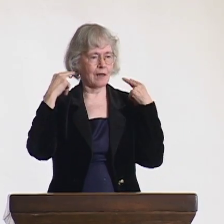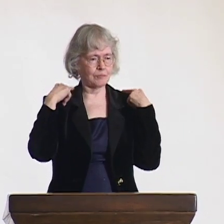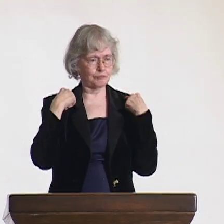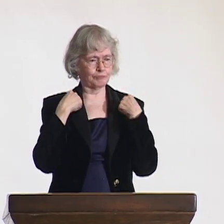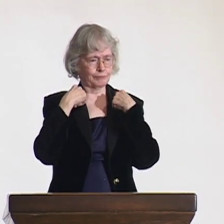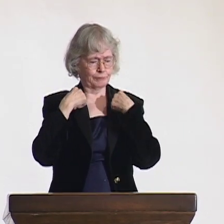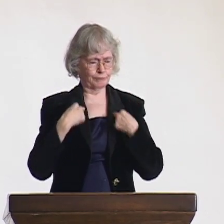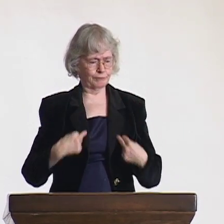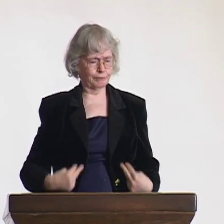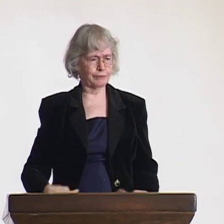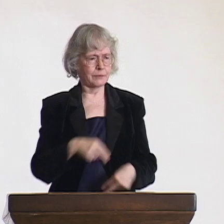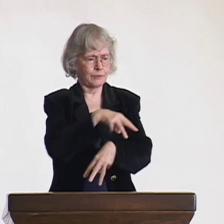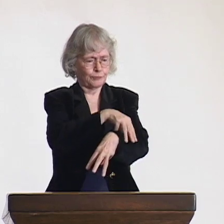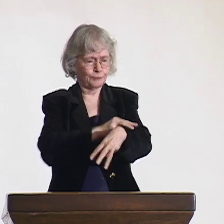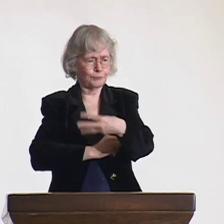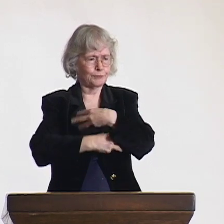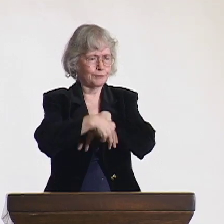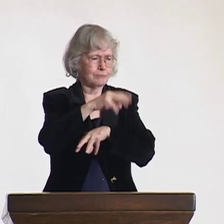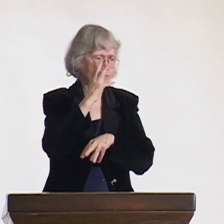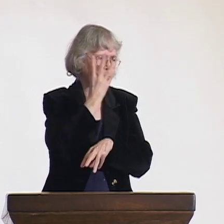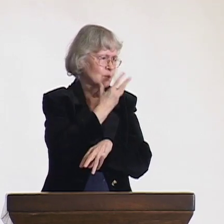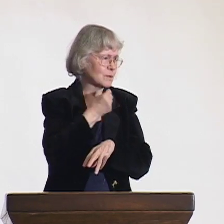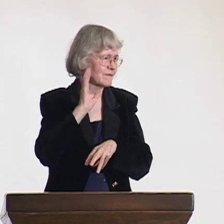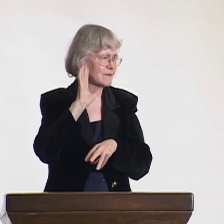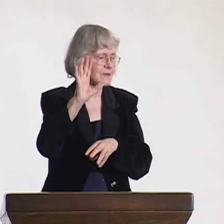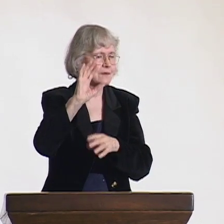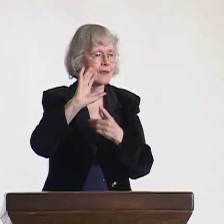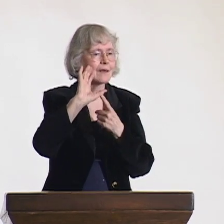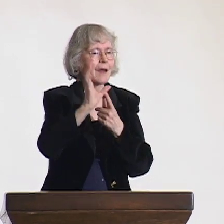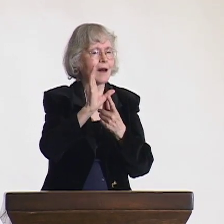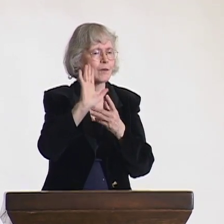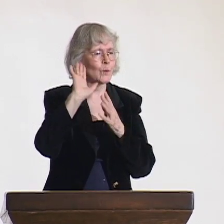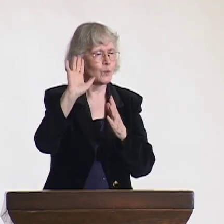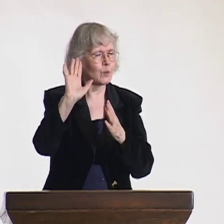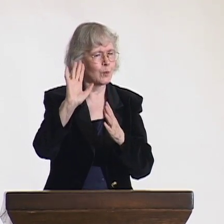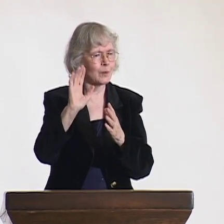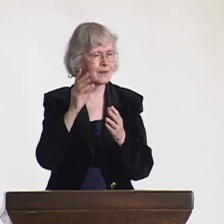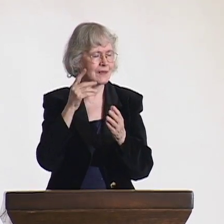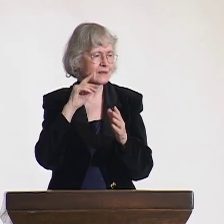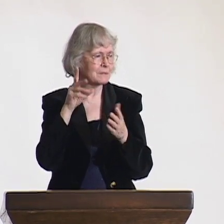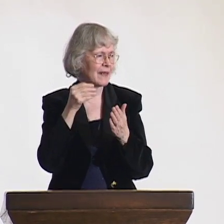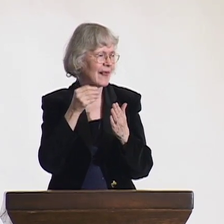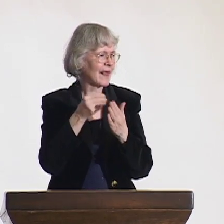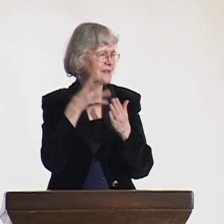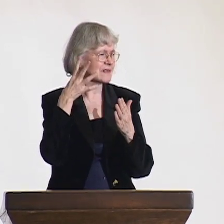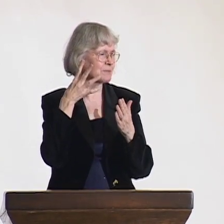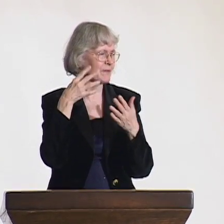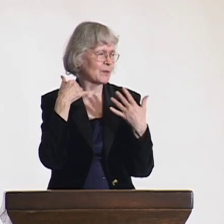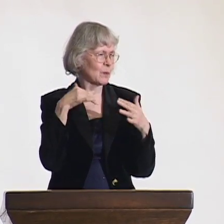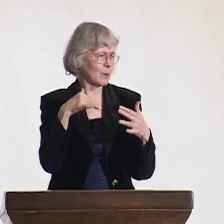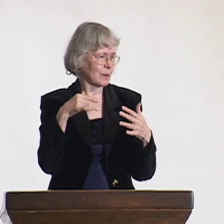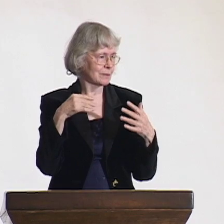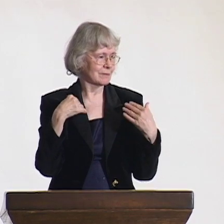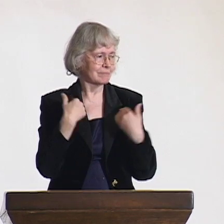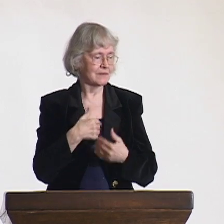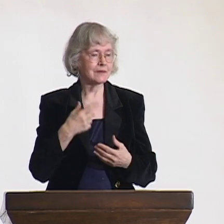that he gave to me, one of his most prized possessions. Imagine giving your coat off your back, the most valuable thing you own.